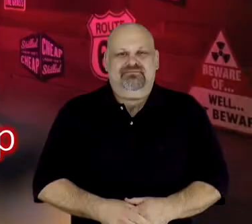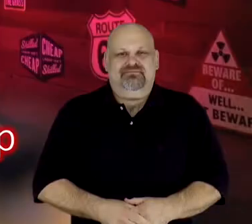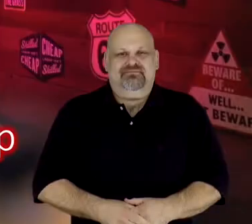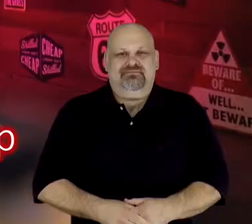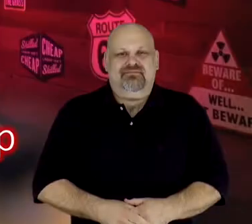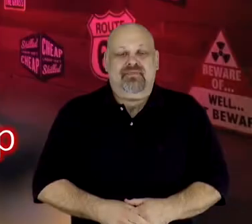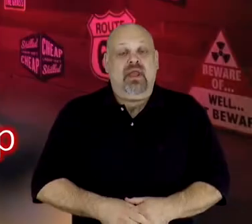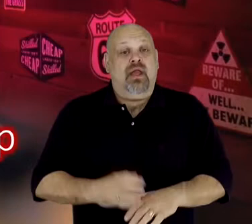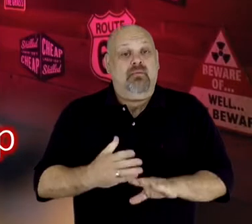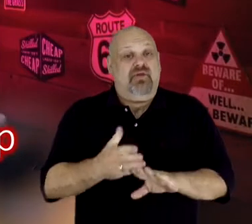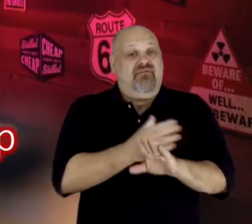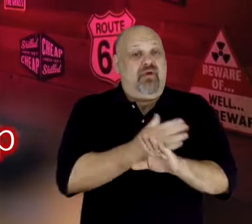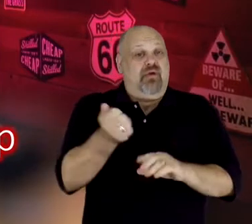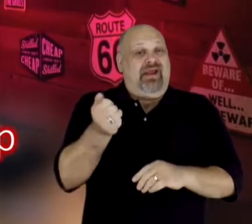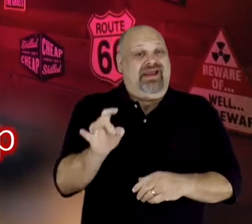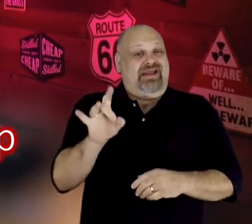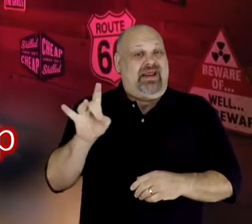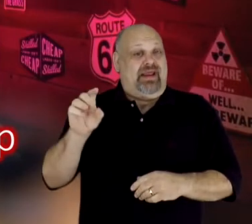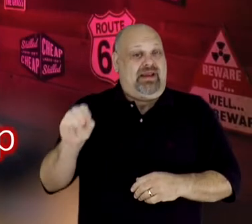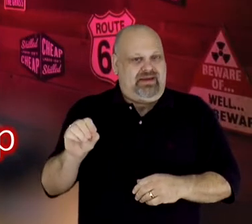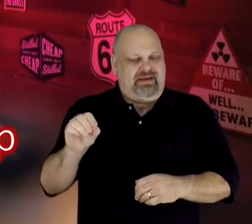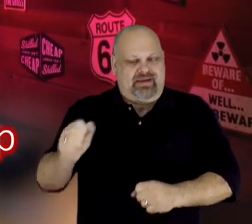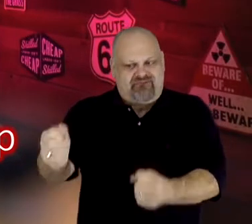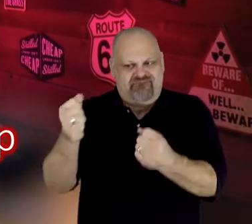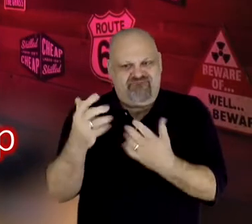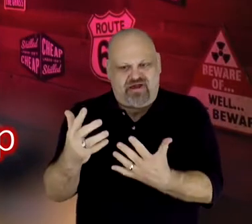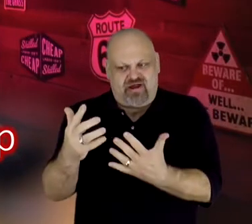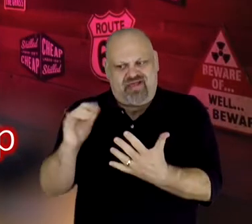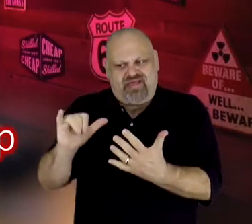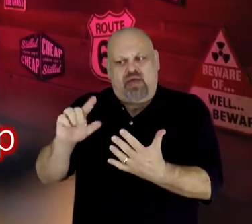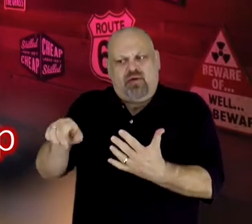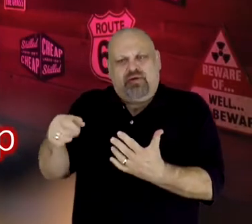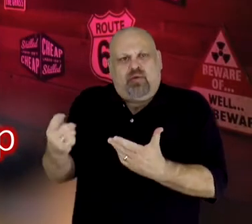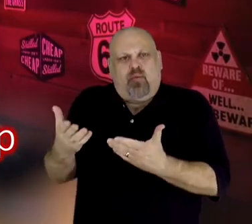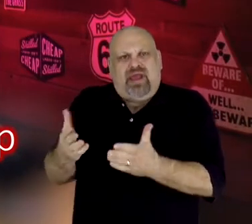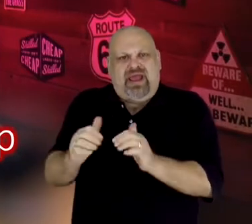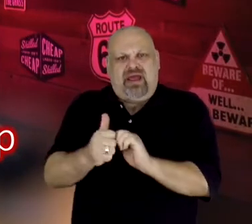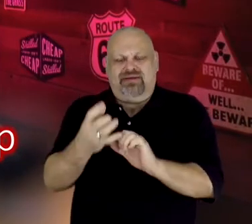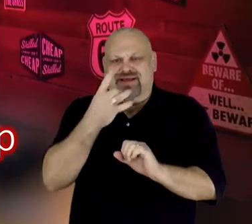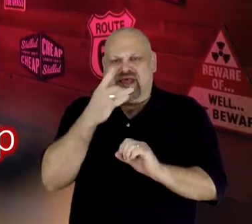Prior to 1880, fire was the only way to provide light at night. The first